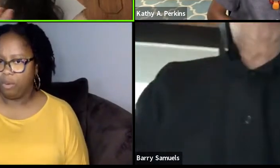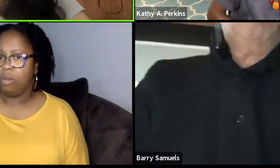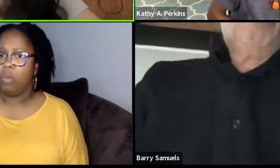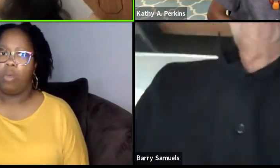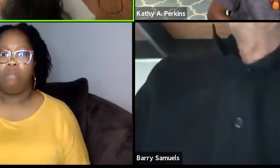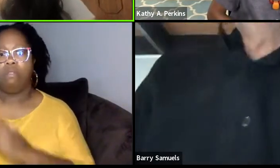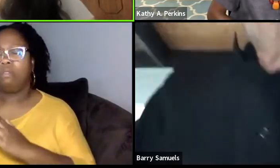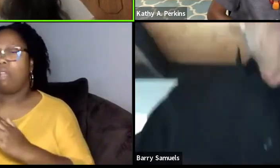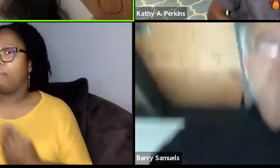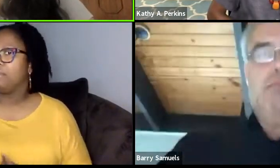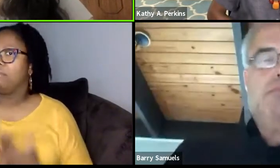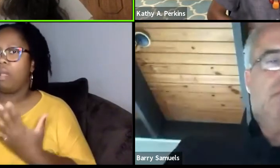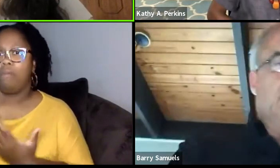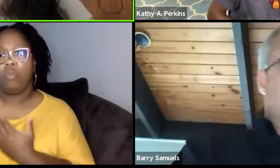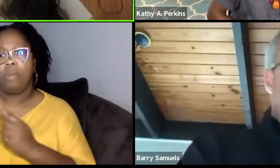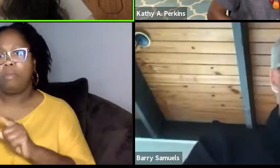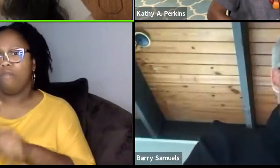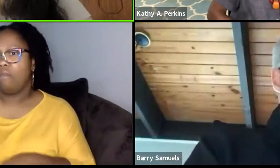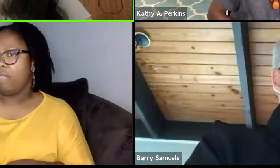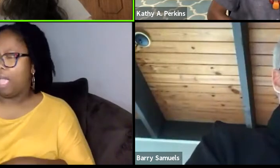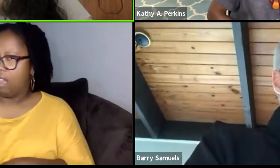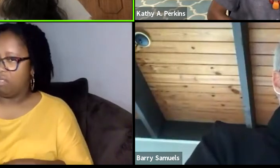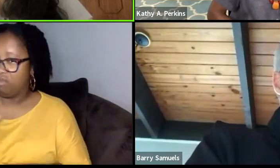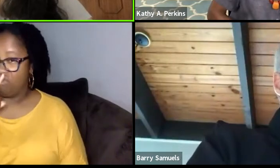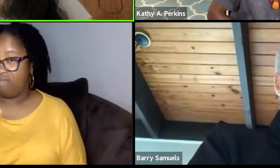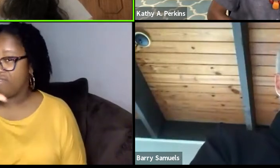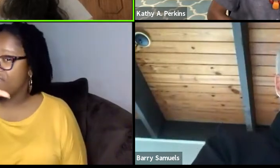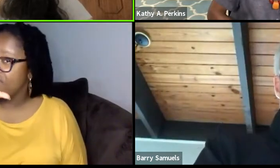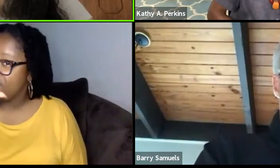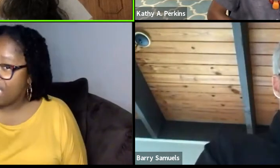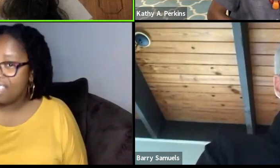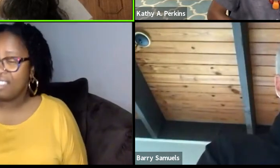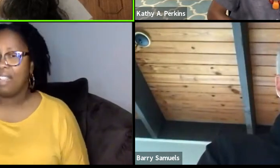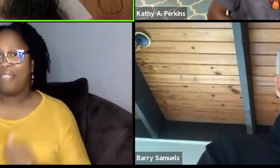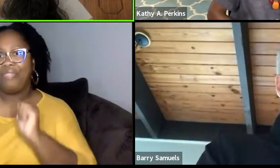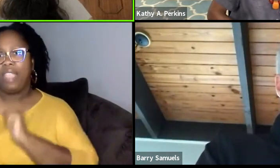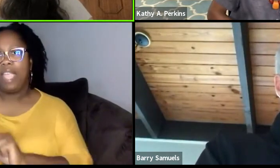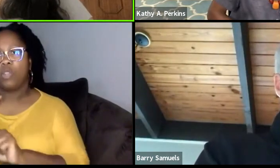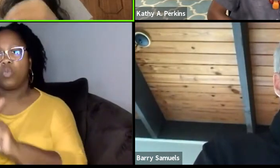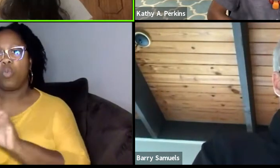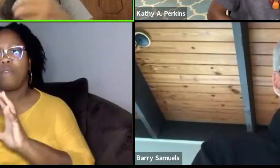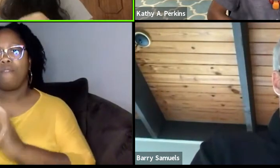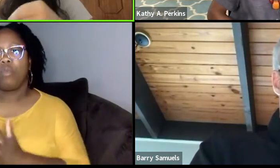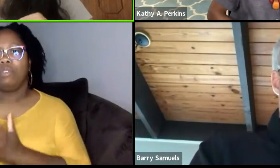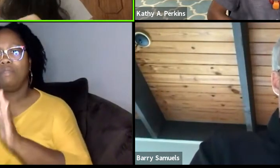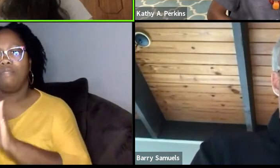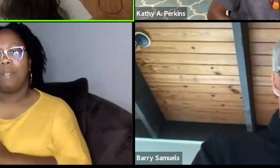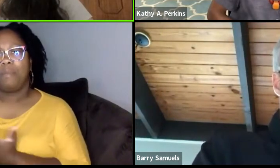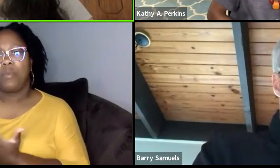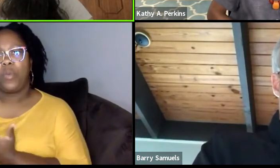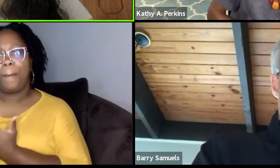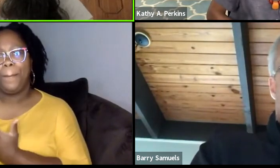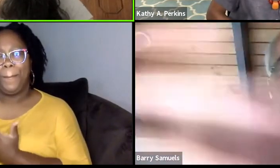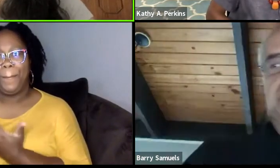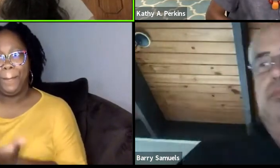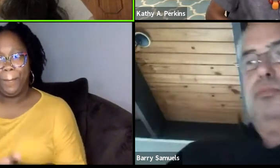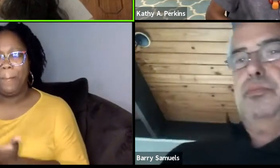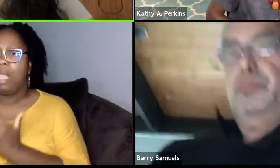that came out of there that I was fascinated with was Theatrical Workforce Development Program where technical theater practitioners